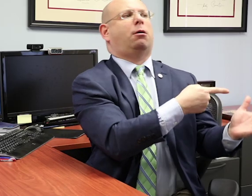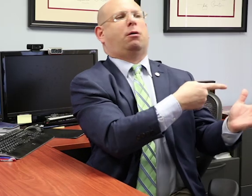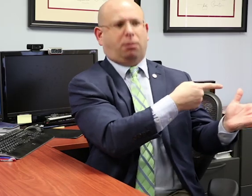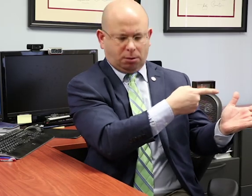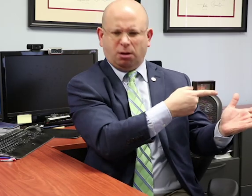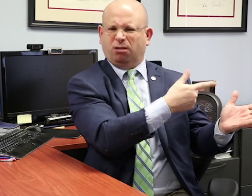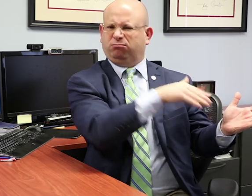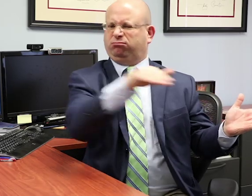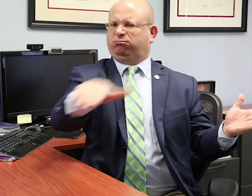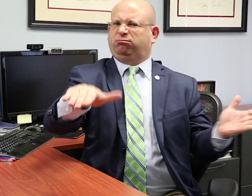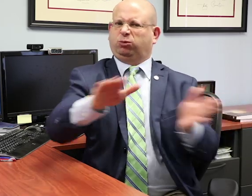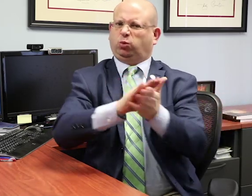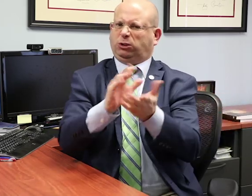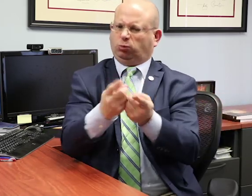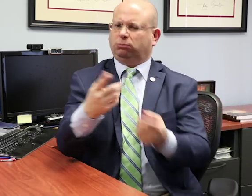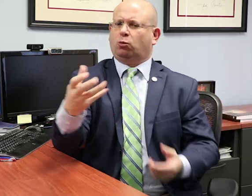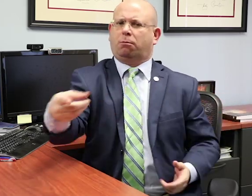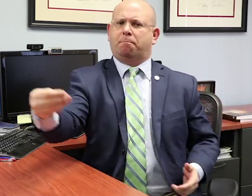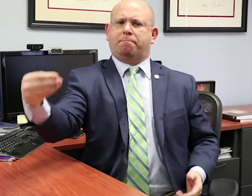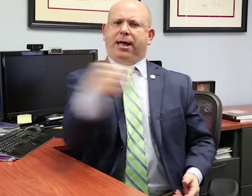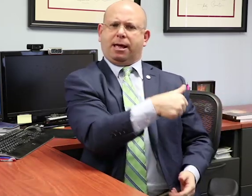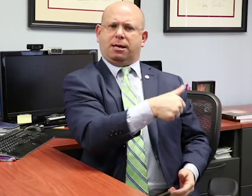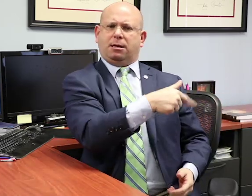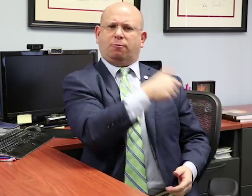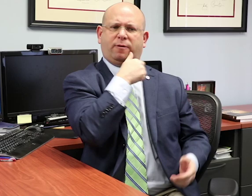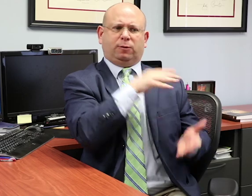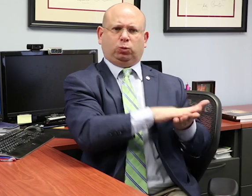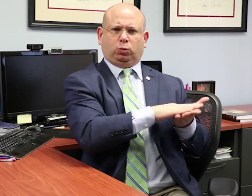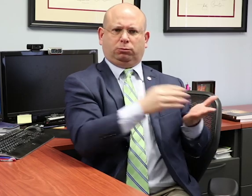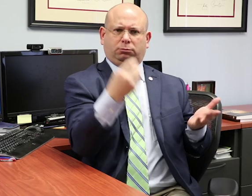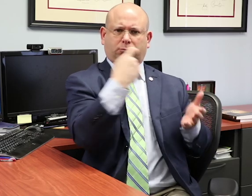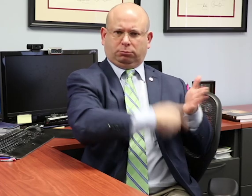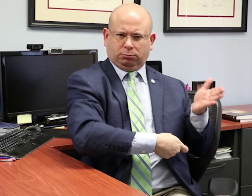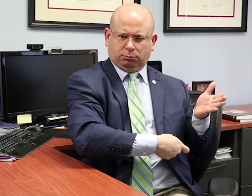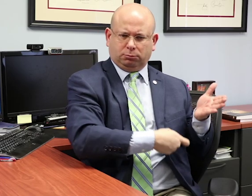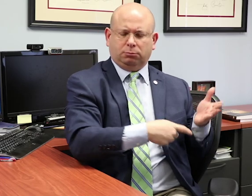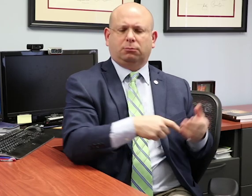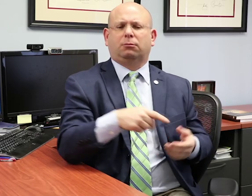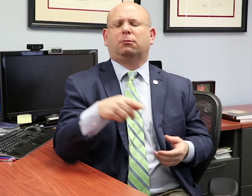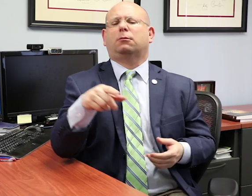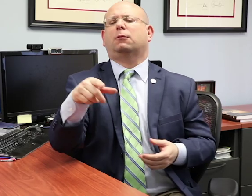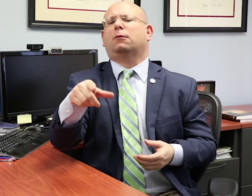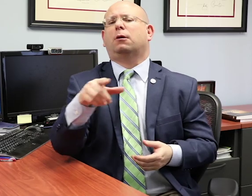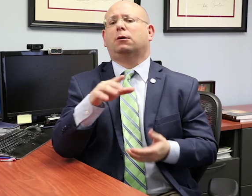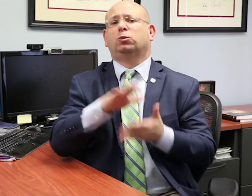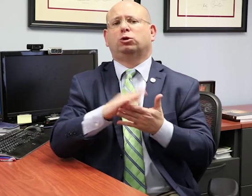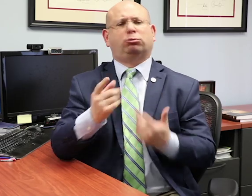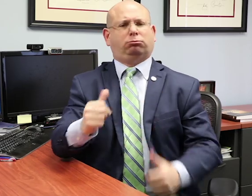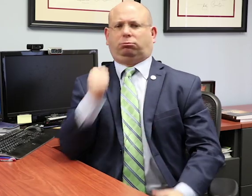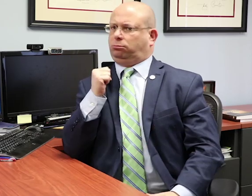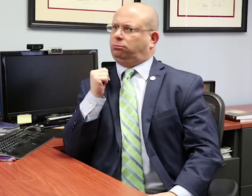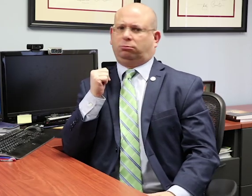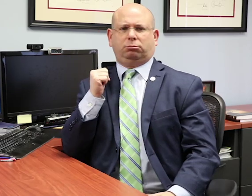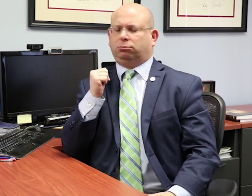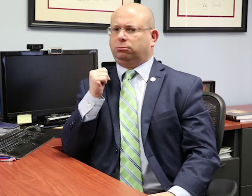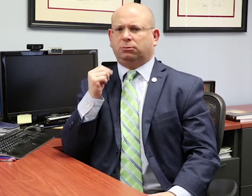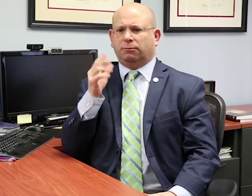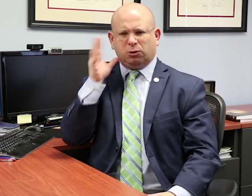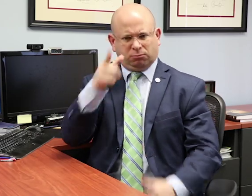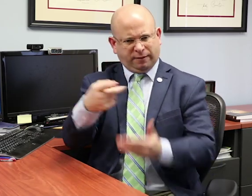The parents asked the school district to cover the private school costs, and the school district refused